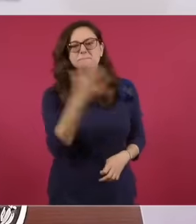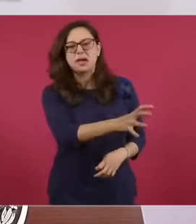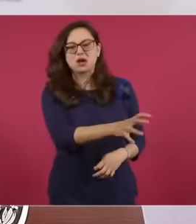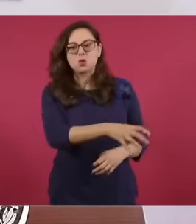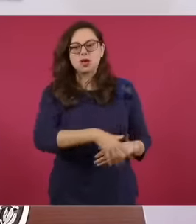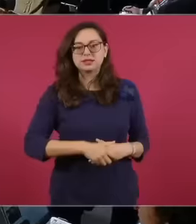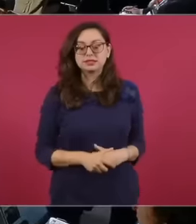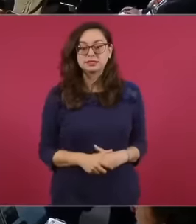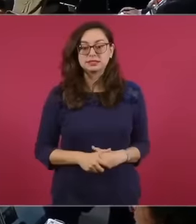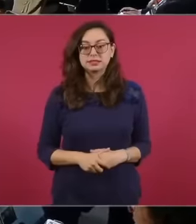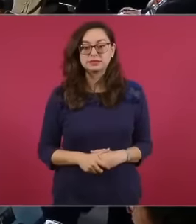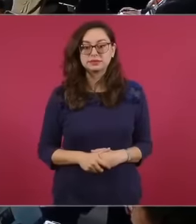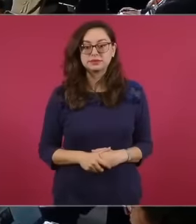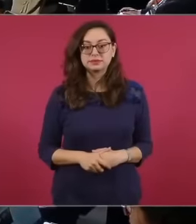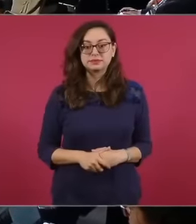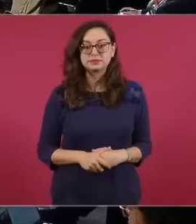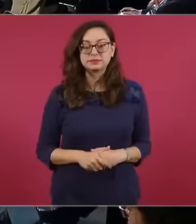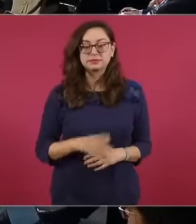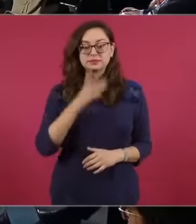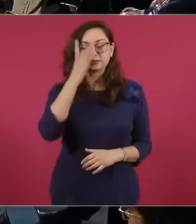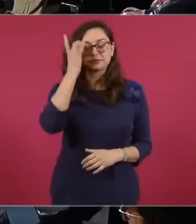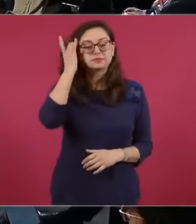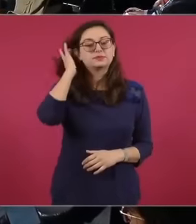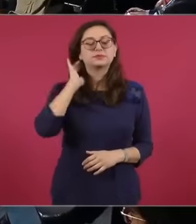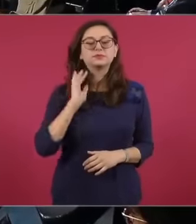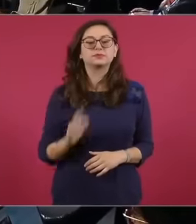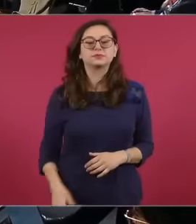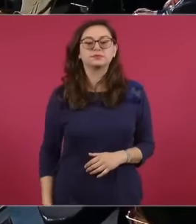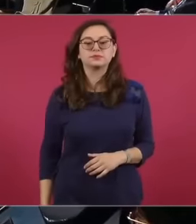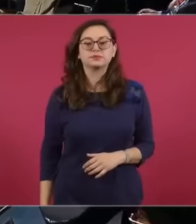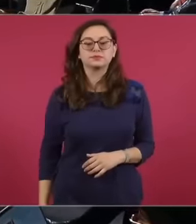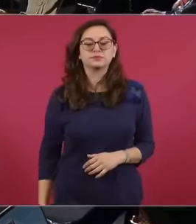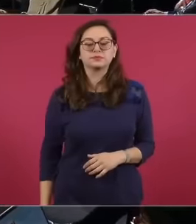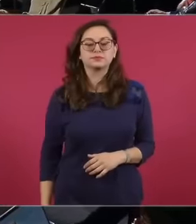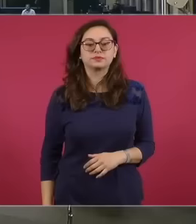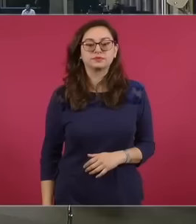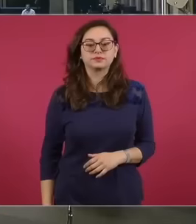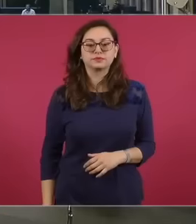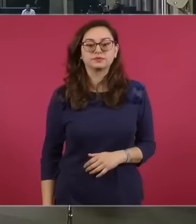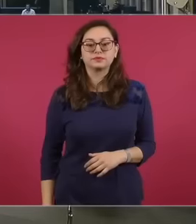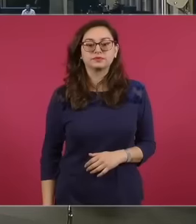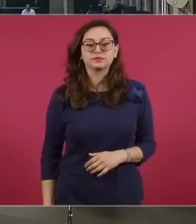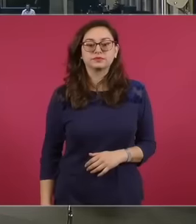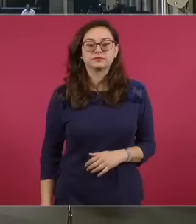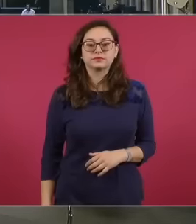culprits. We have so many millions of Mexicans abroad in these 36 years. years of which